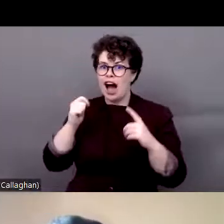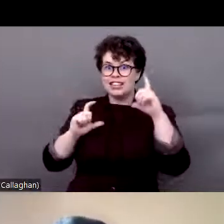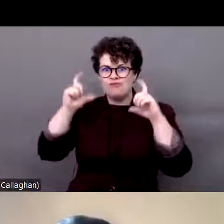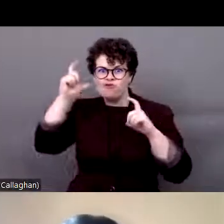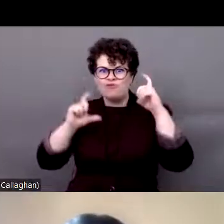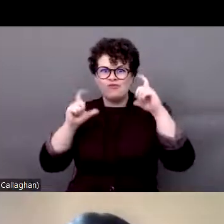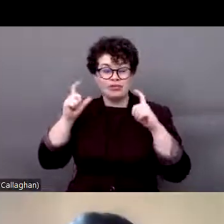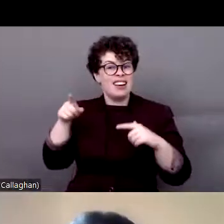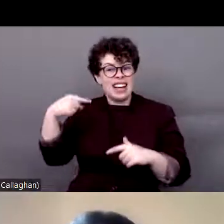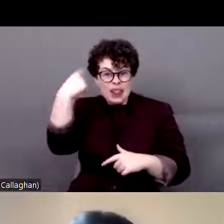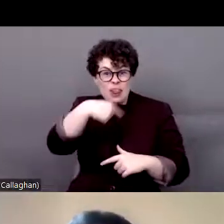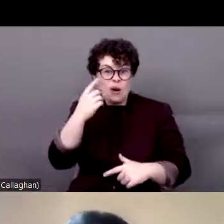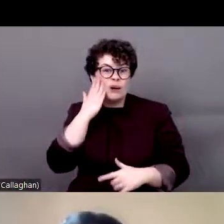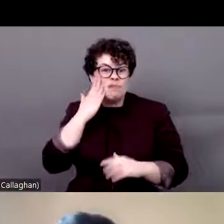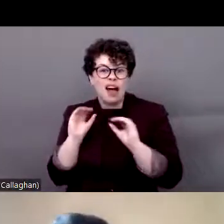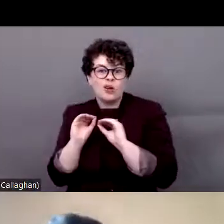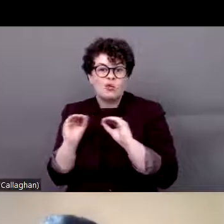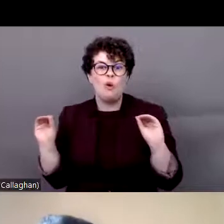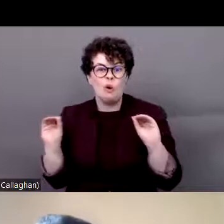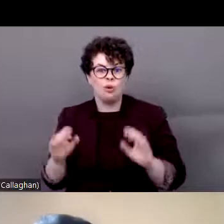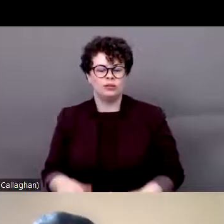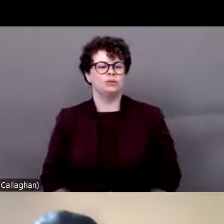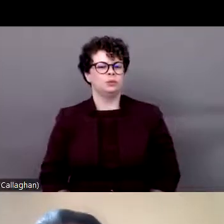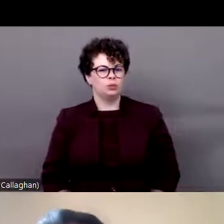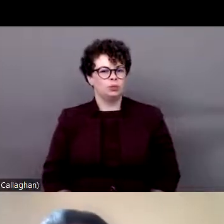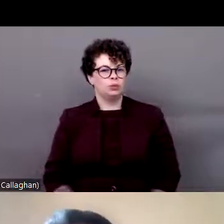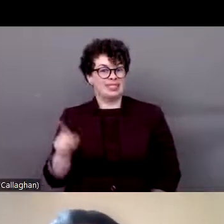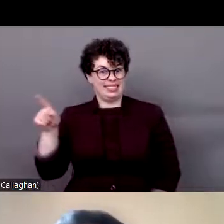features, doesn't even look black. This excerpt from